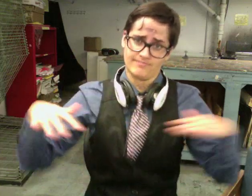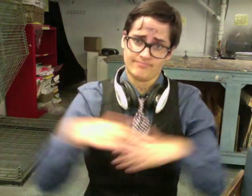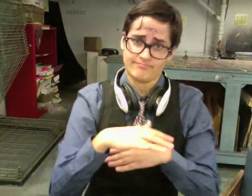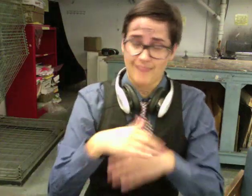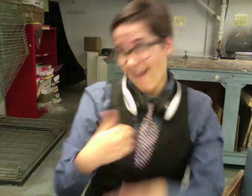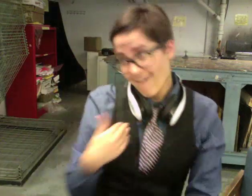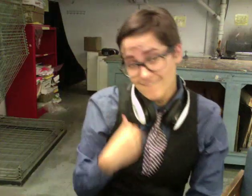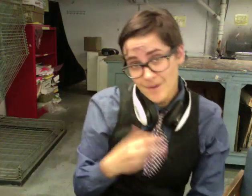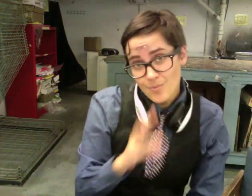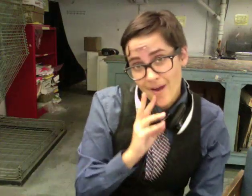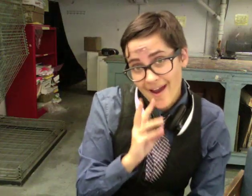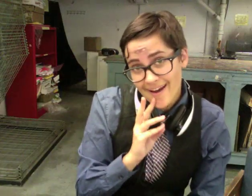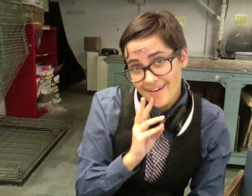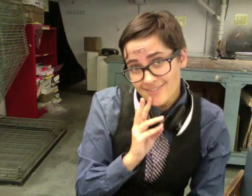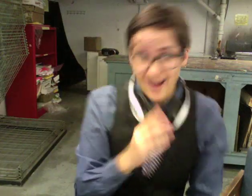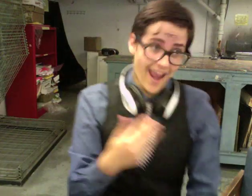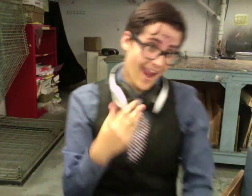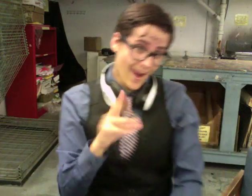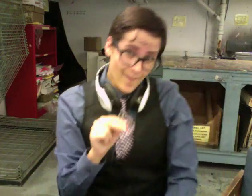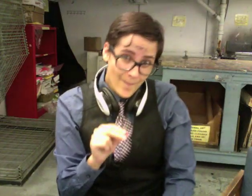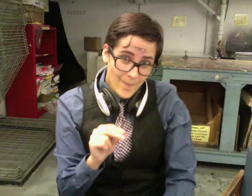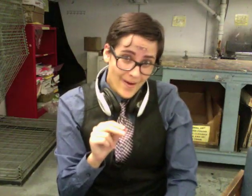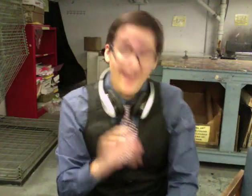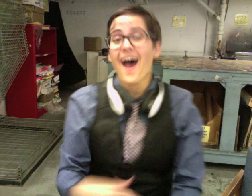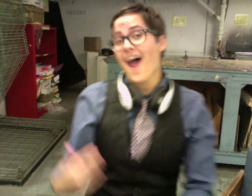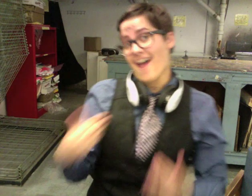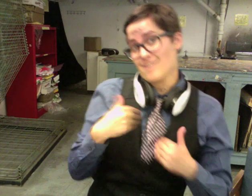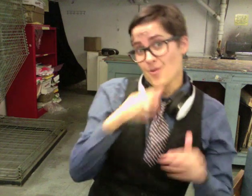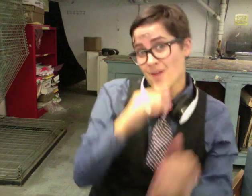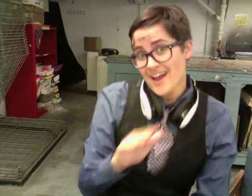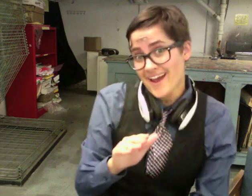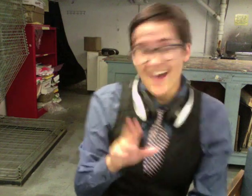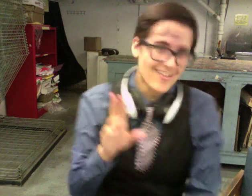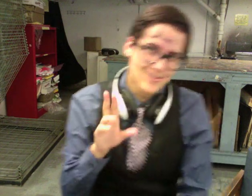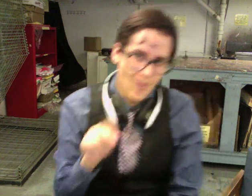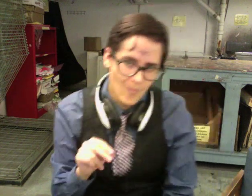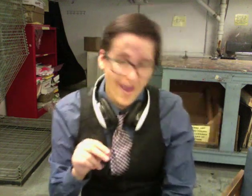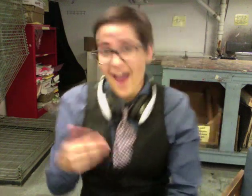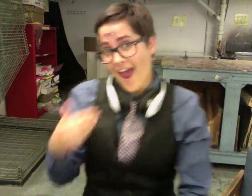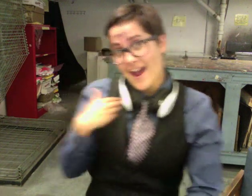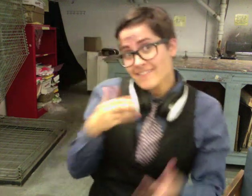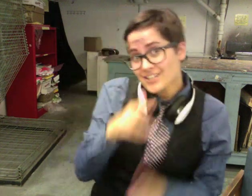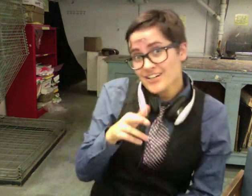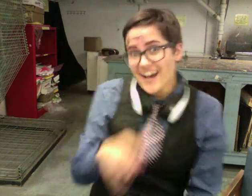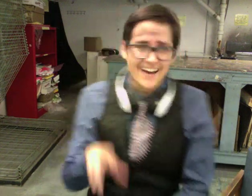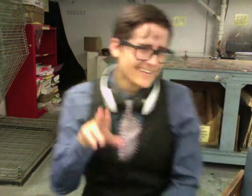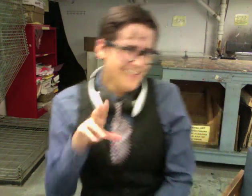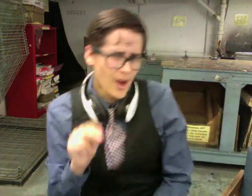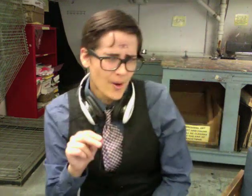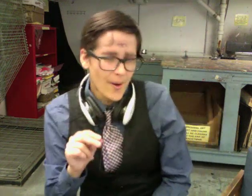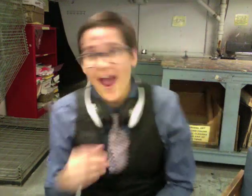given we are in the middle of a desert, there is no actual water at the waterfront.